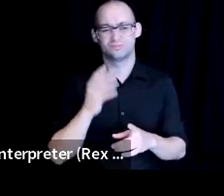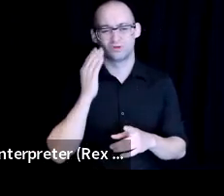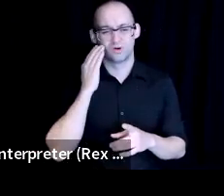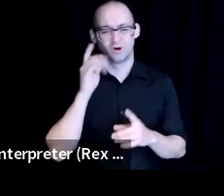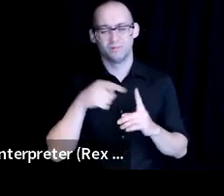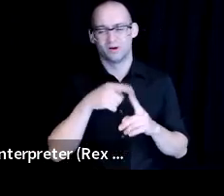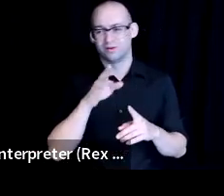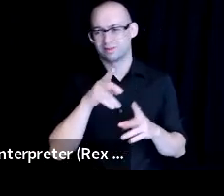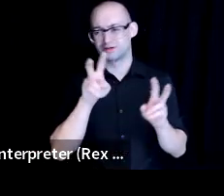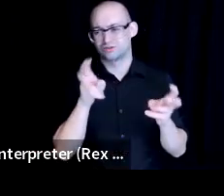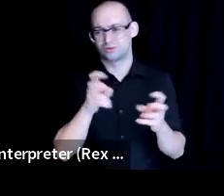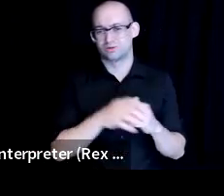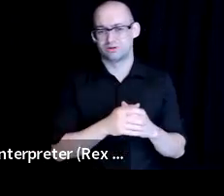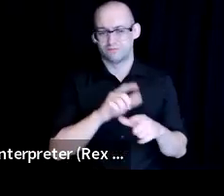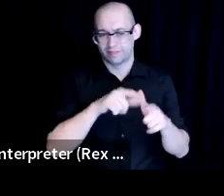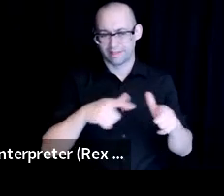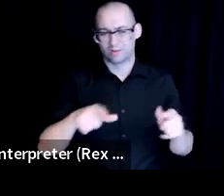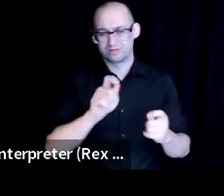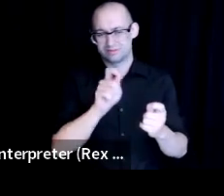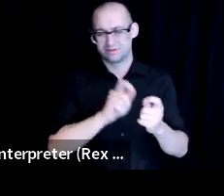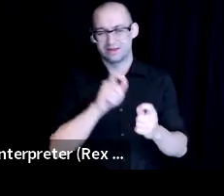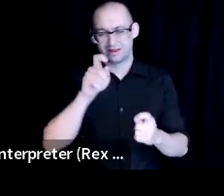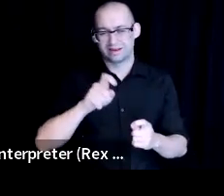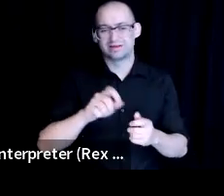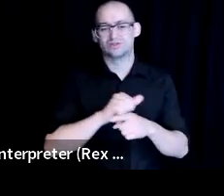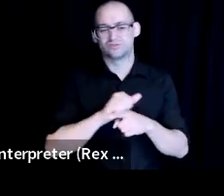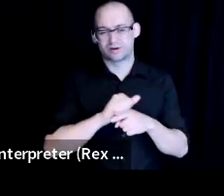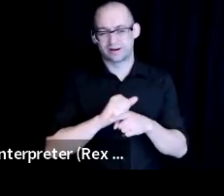In particular, there's a need for training and apprenticeship programs to be available